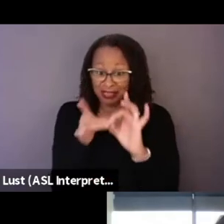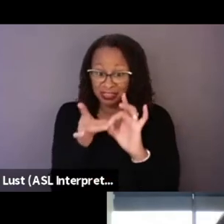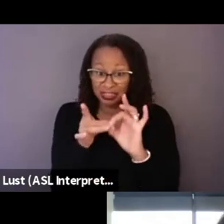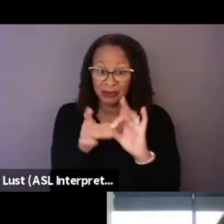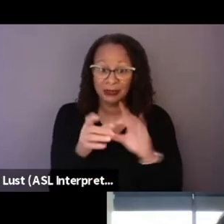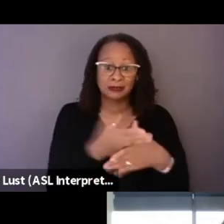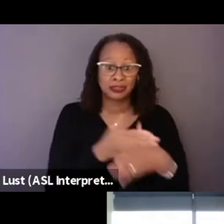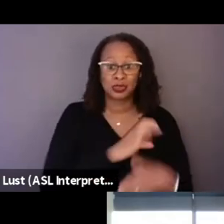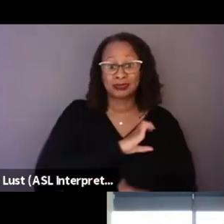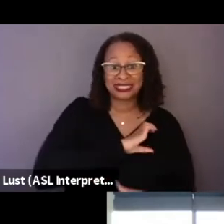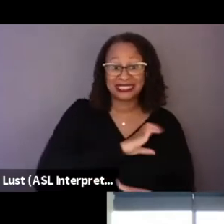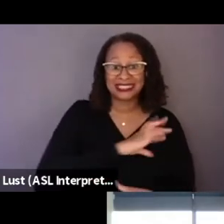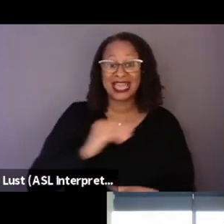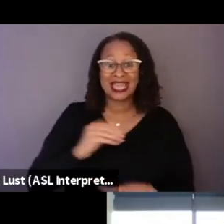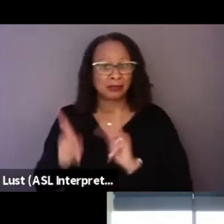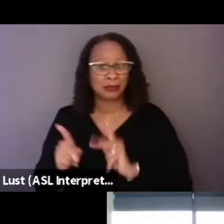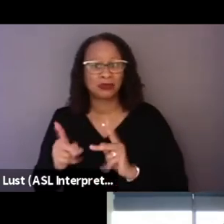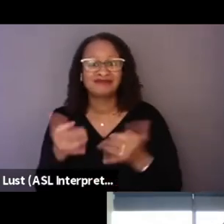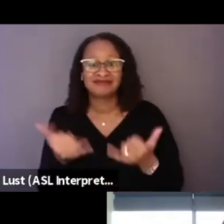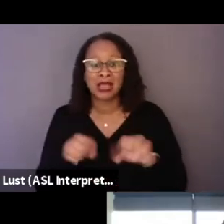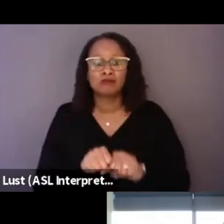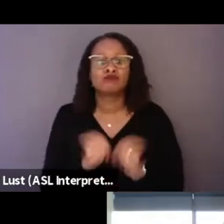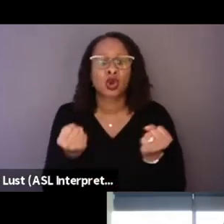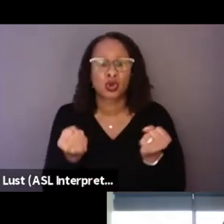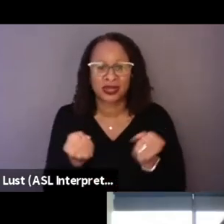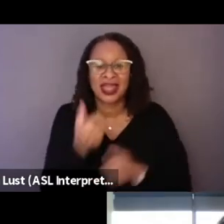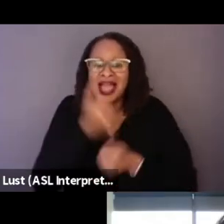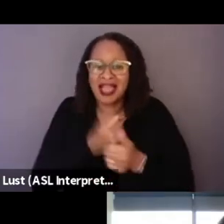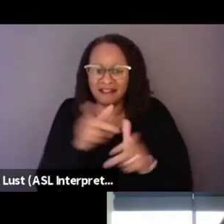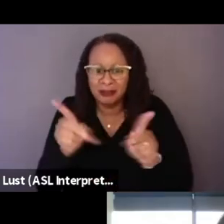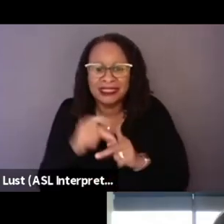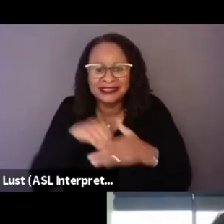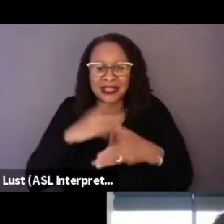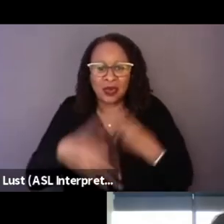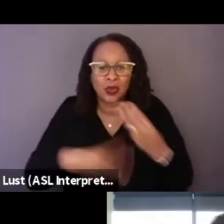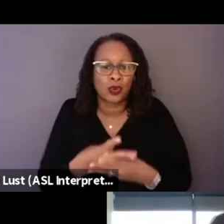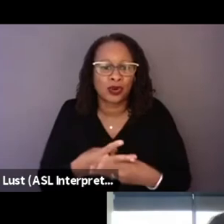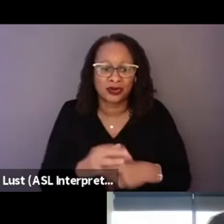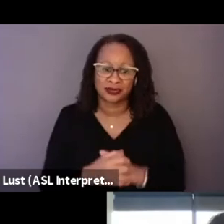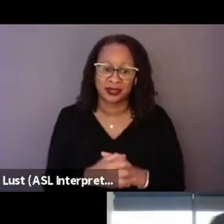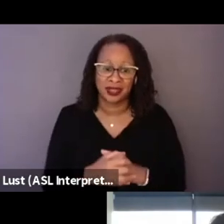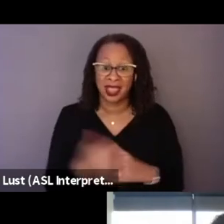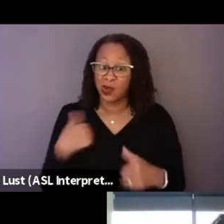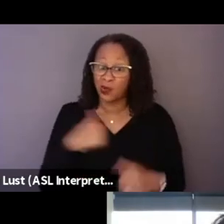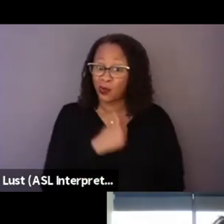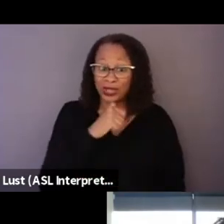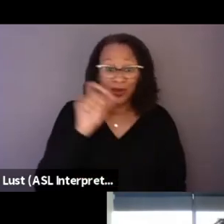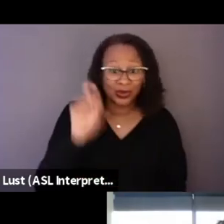and citizens is broken everywhere in the world. And we don't, you know, we don't necessarily know why,